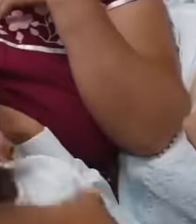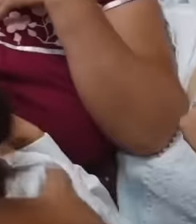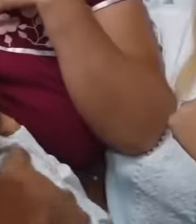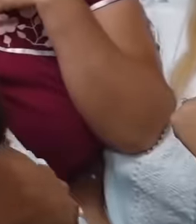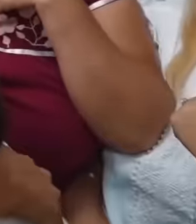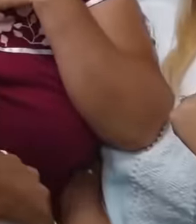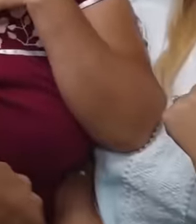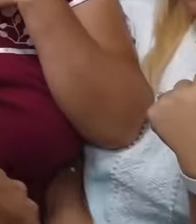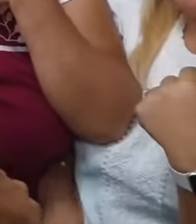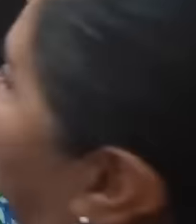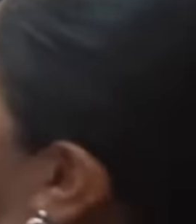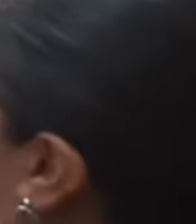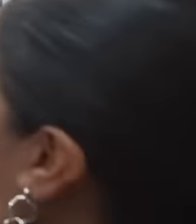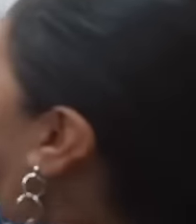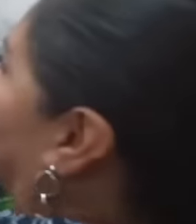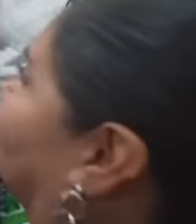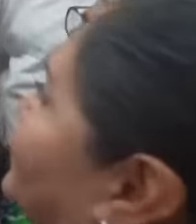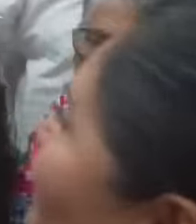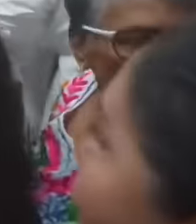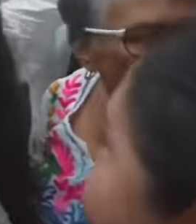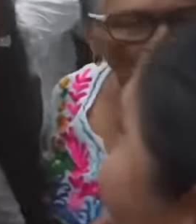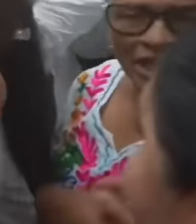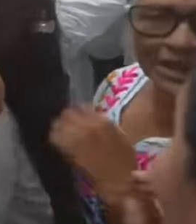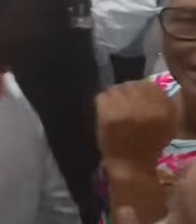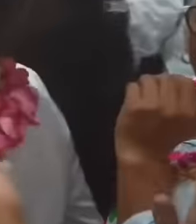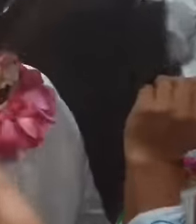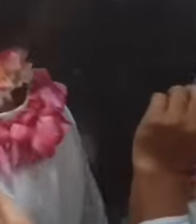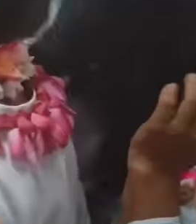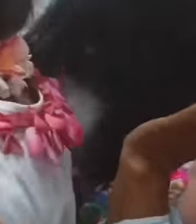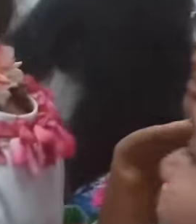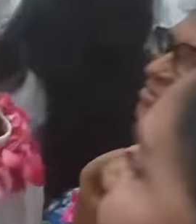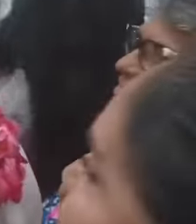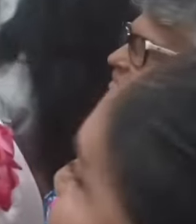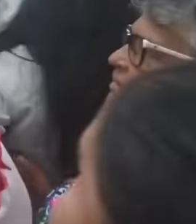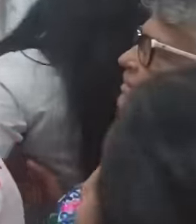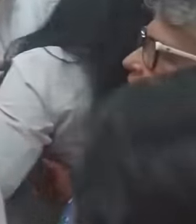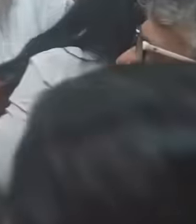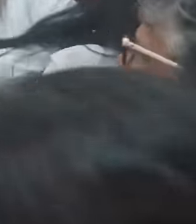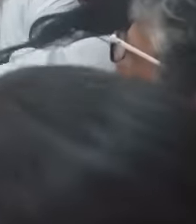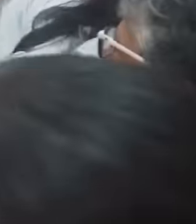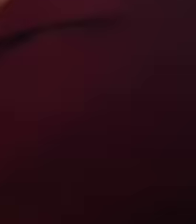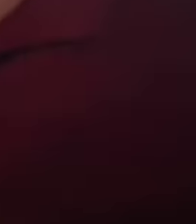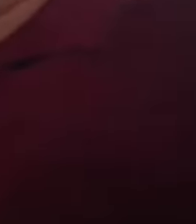Claudia Shena will walk with those below and will follow the example that President